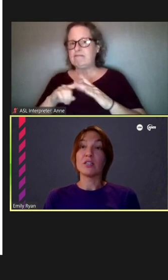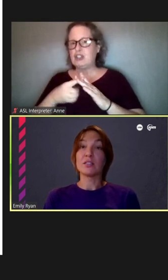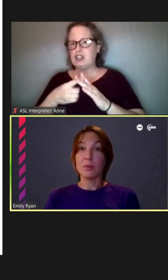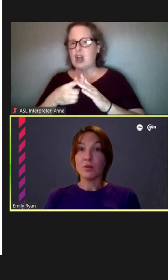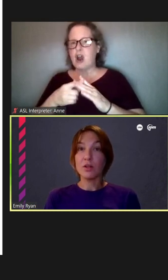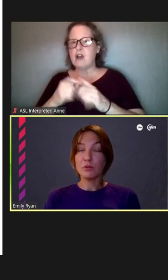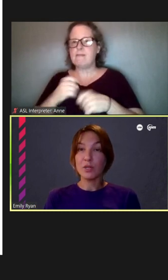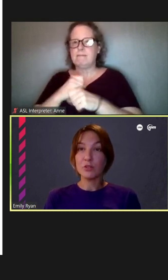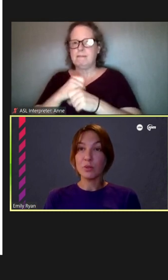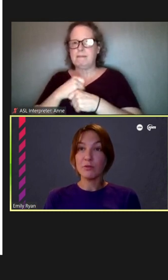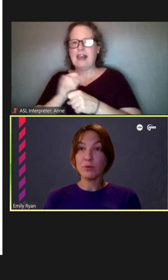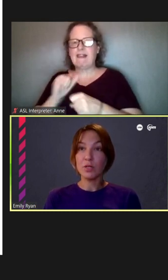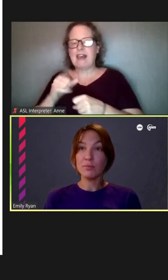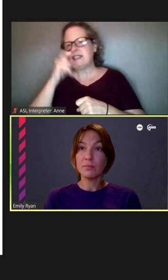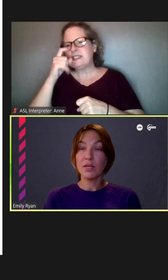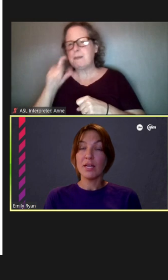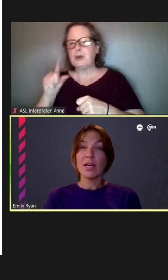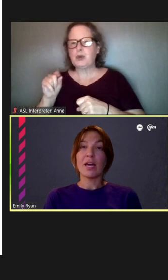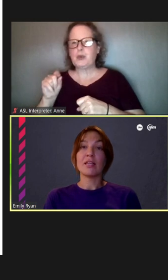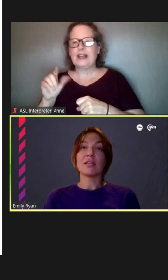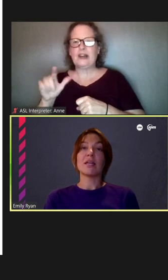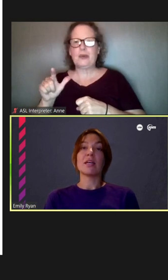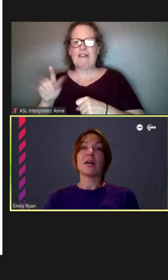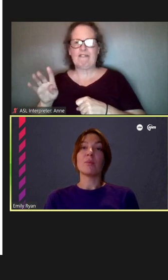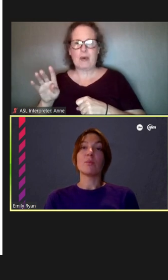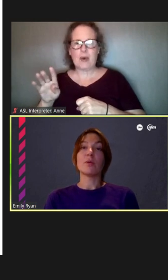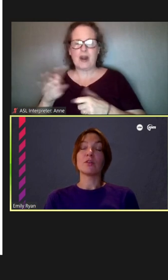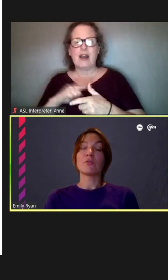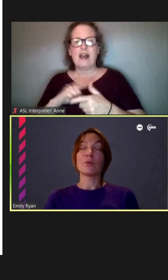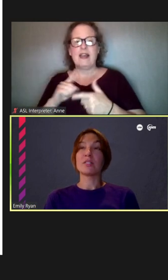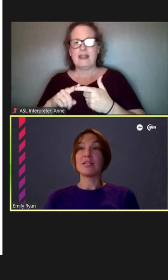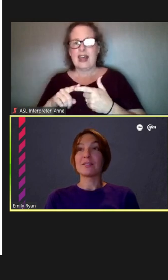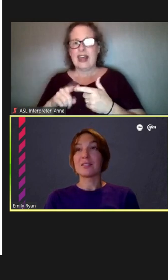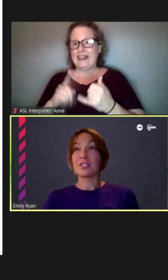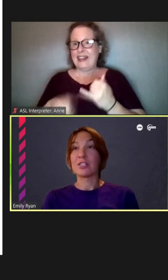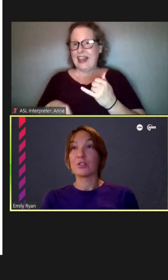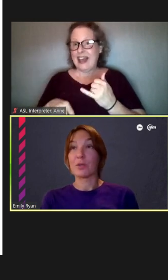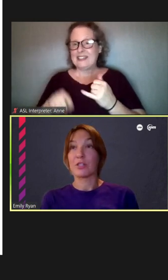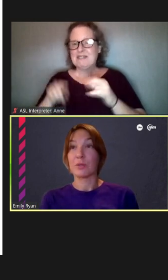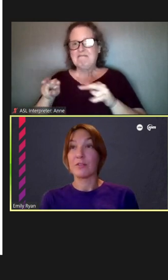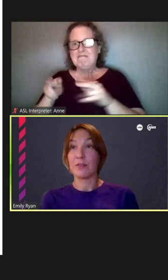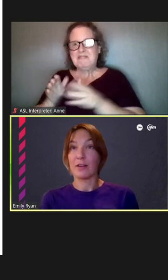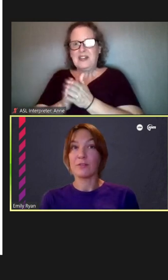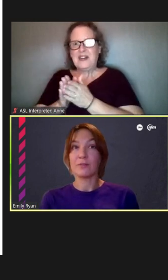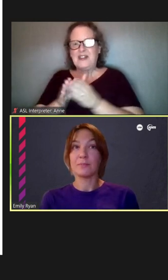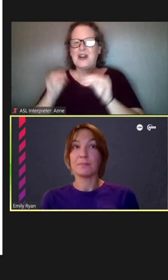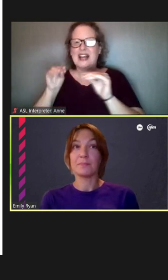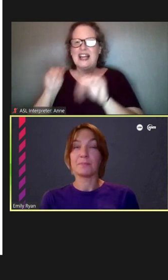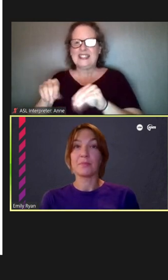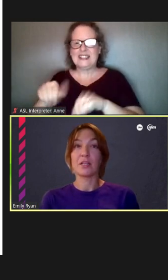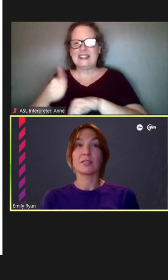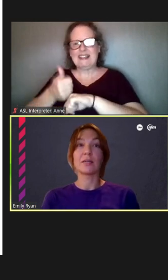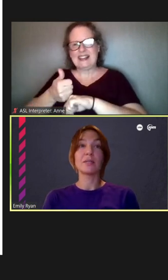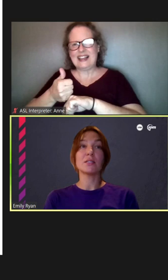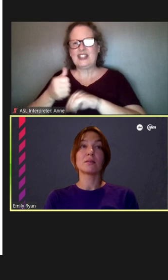in the summer of 2024, and then we look forward to the installation in 2025. Slide please.